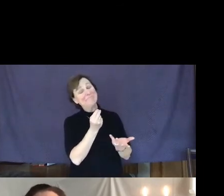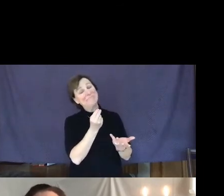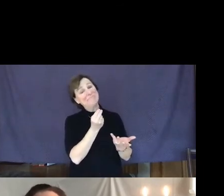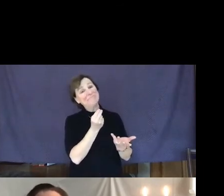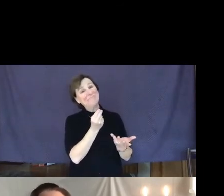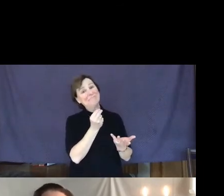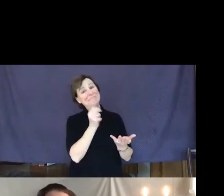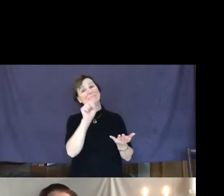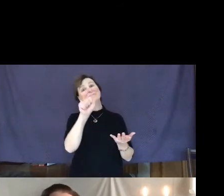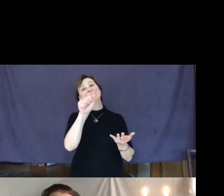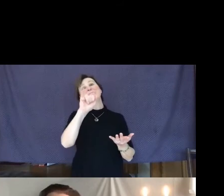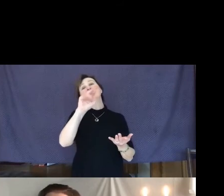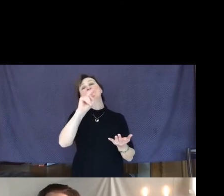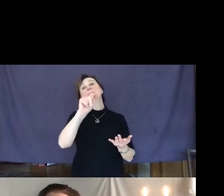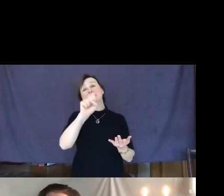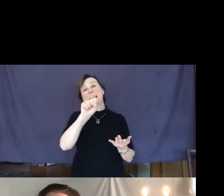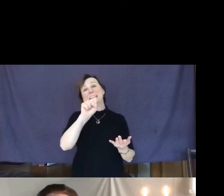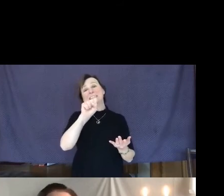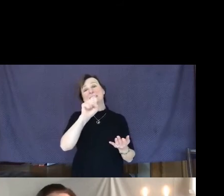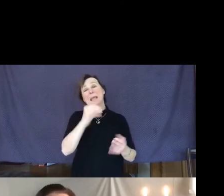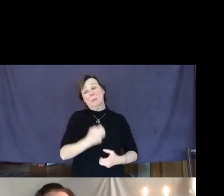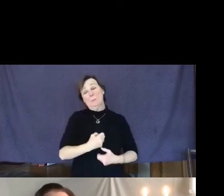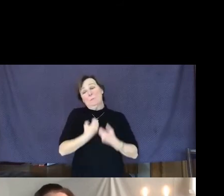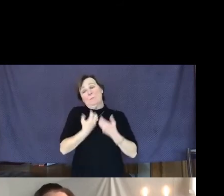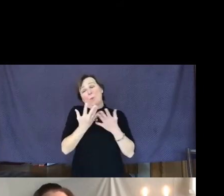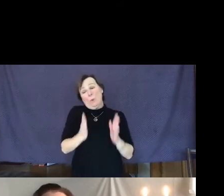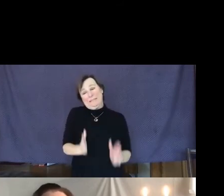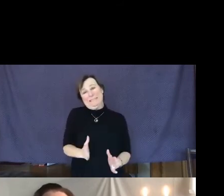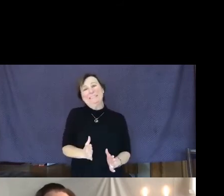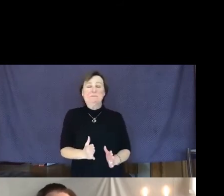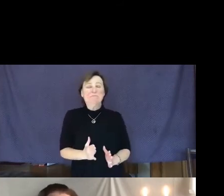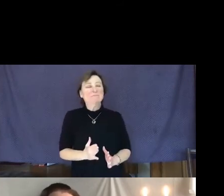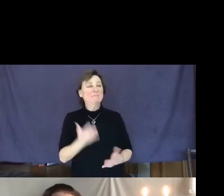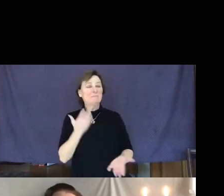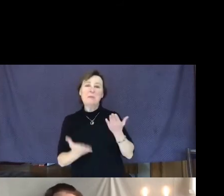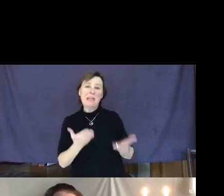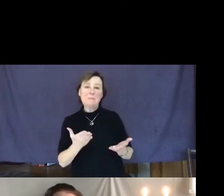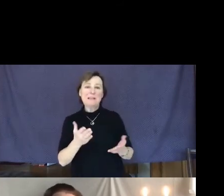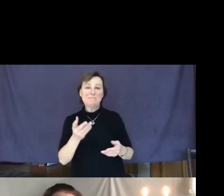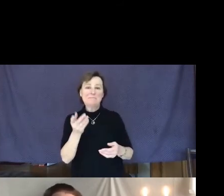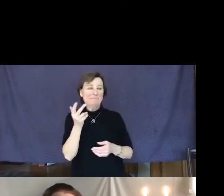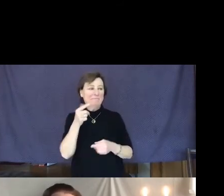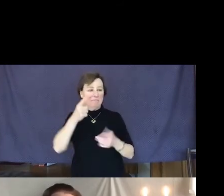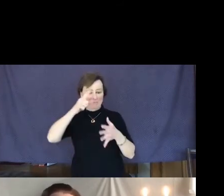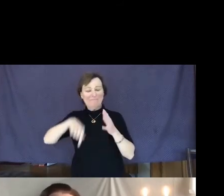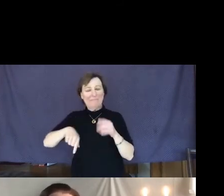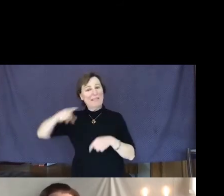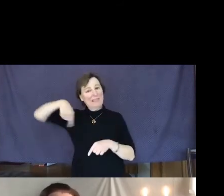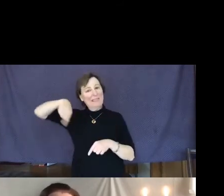The saints and poets, maybe, they do some."